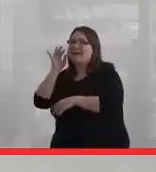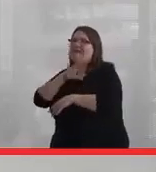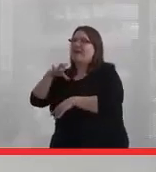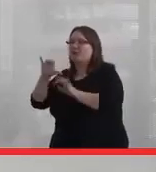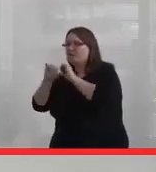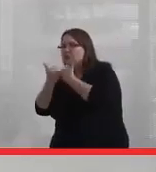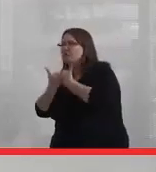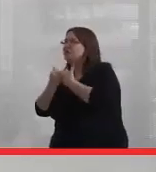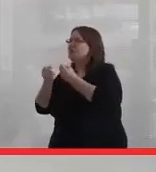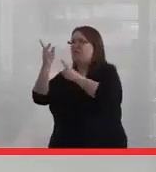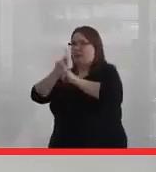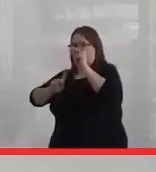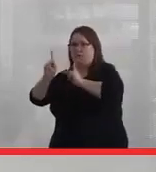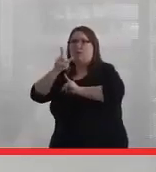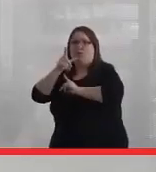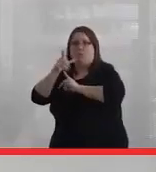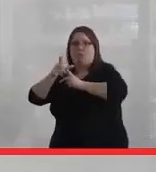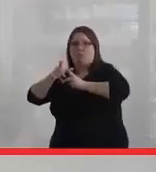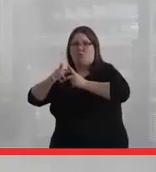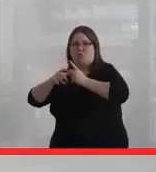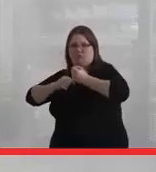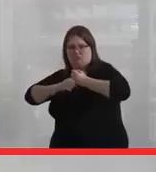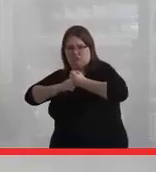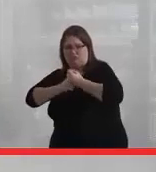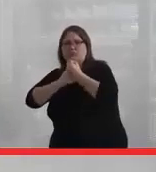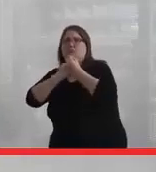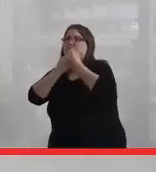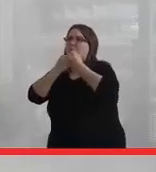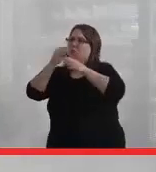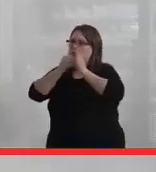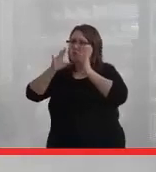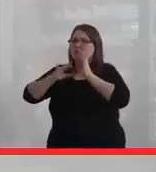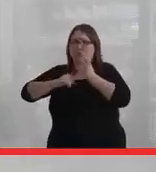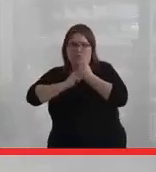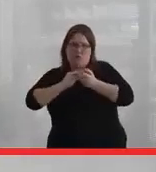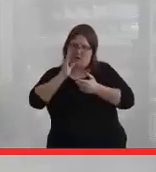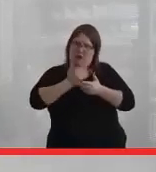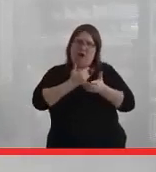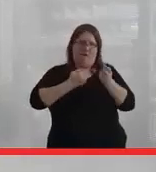A lot of the people who were holding up Indigenous students and supporting us in our fight for our rights.